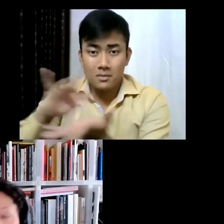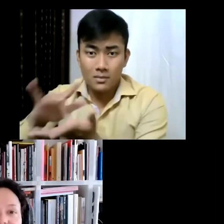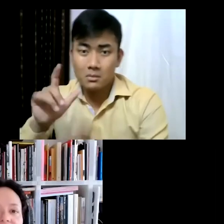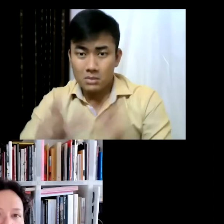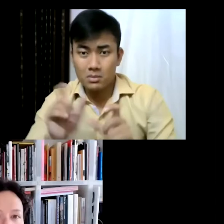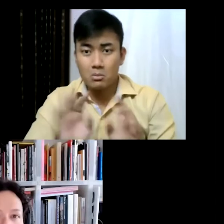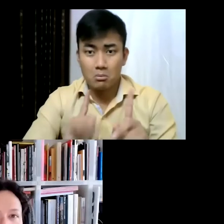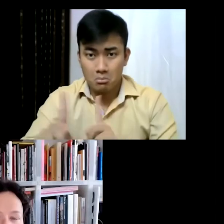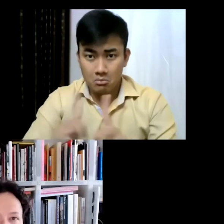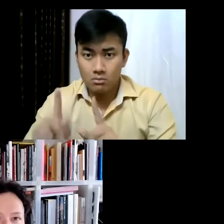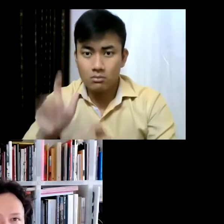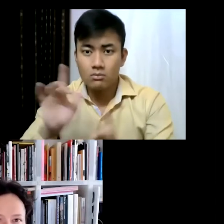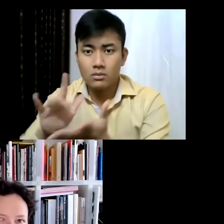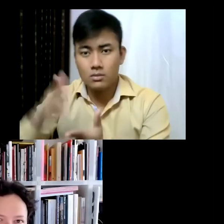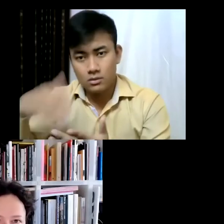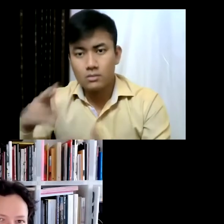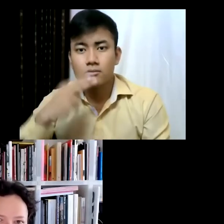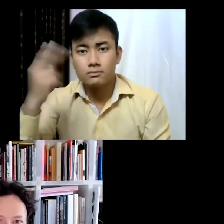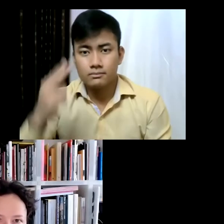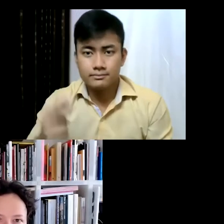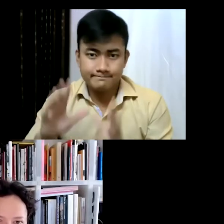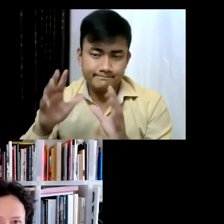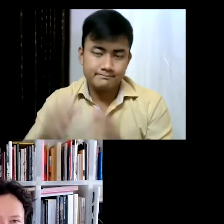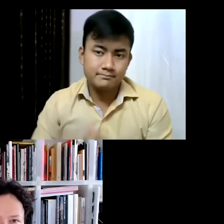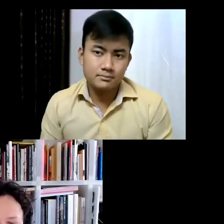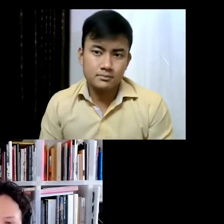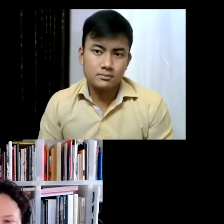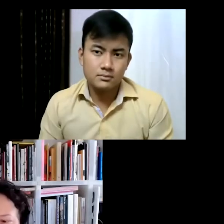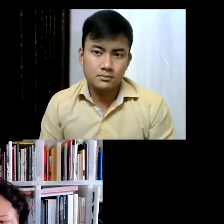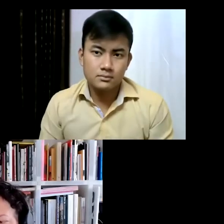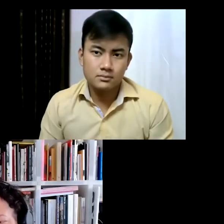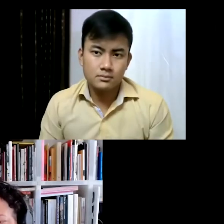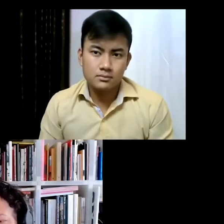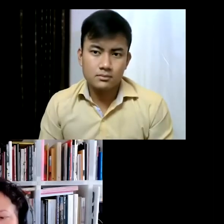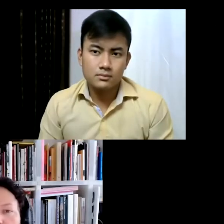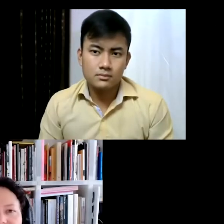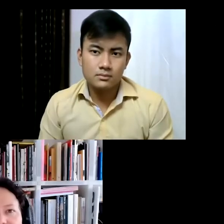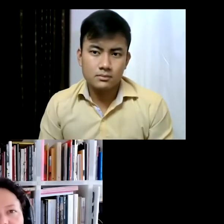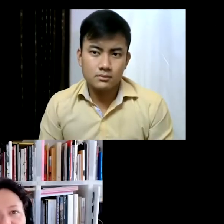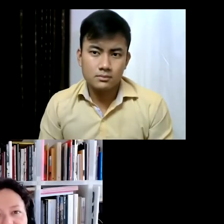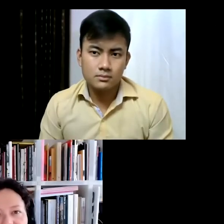Miami became a destination in the early 2000s when Art Basel happened there... but without the